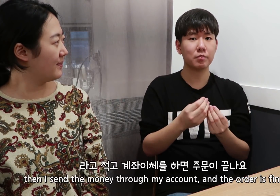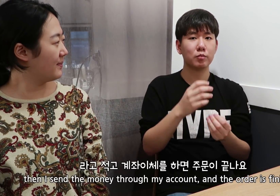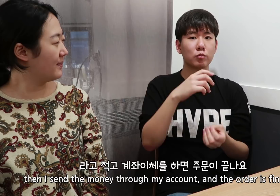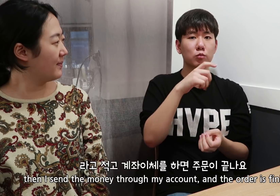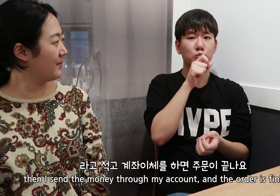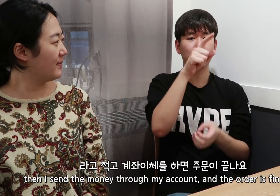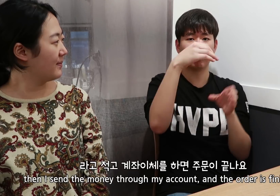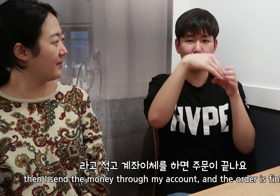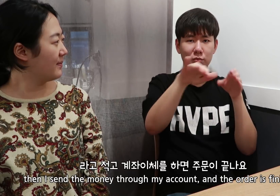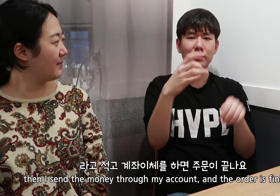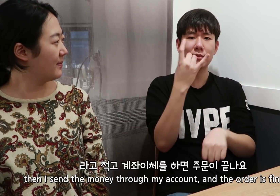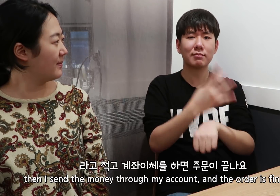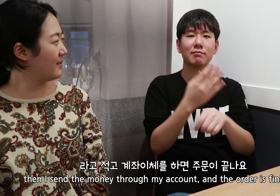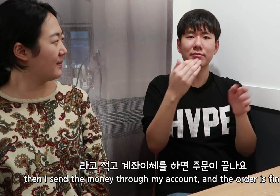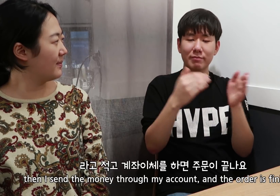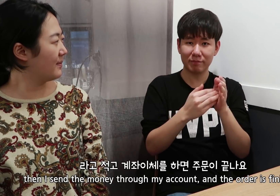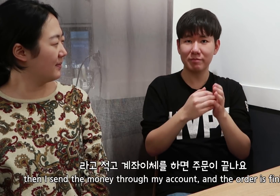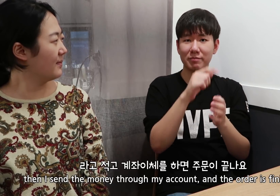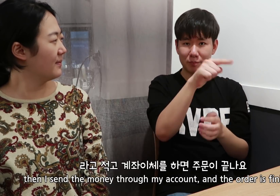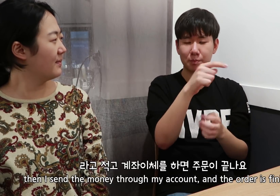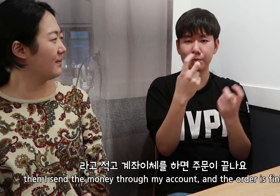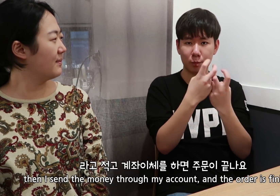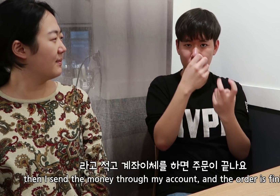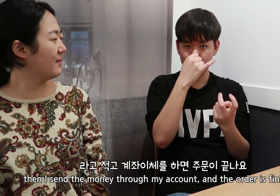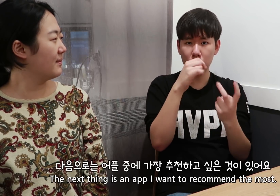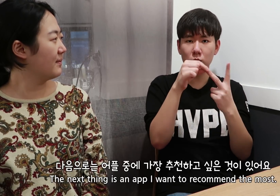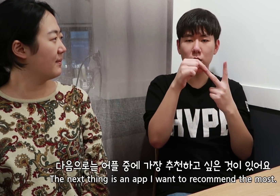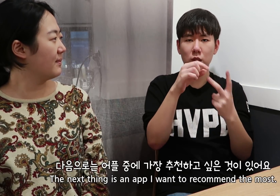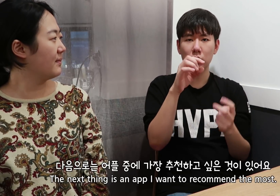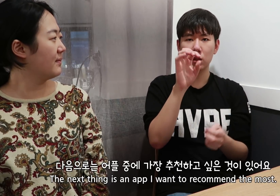then I send the money through my account, and the order is finished!